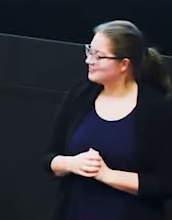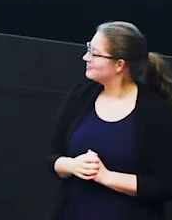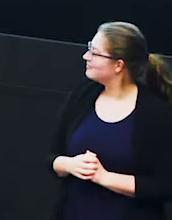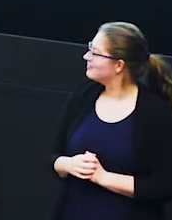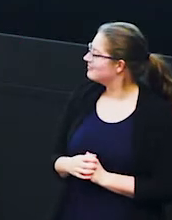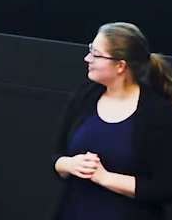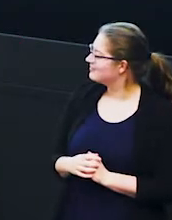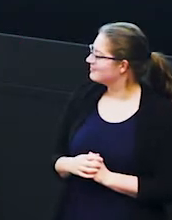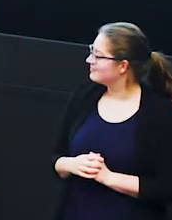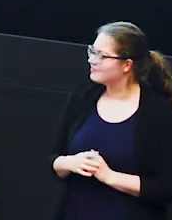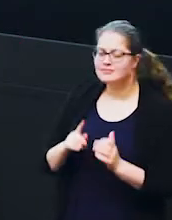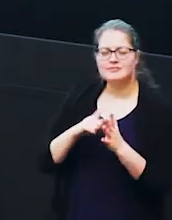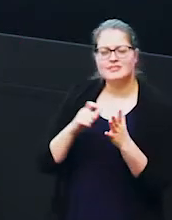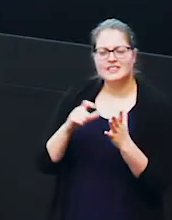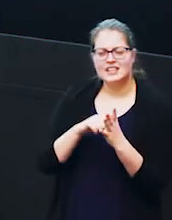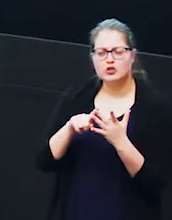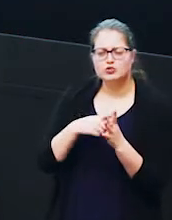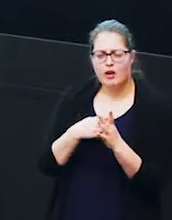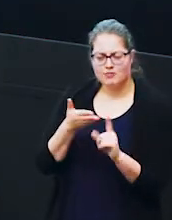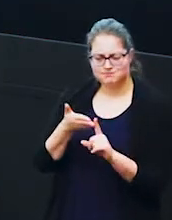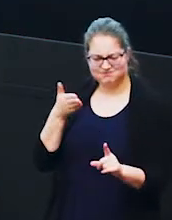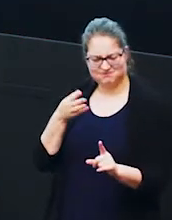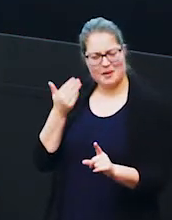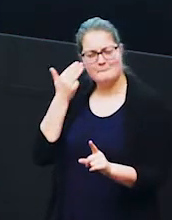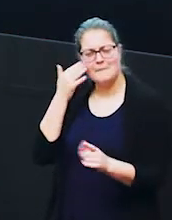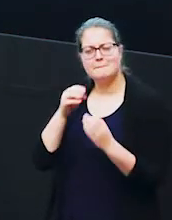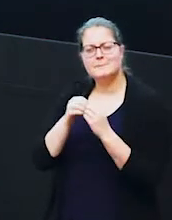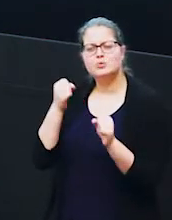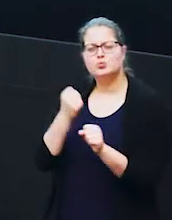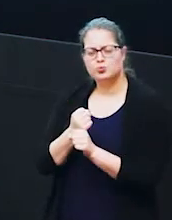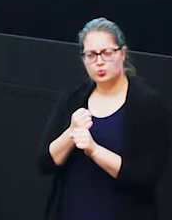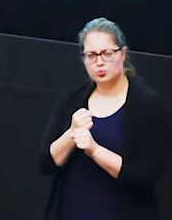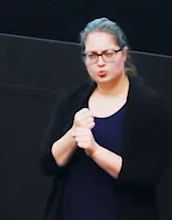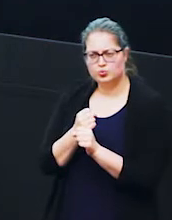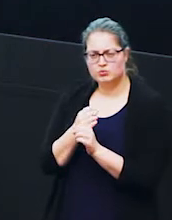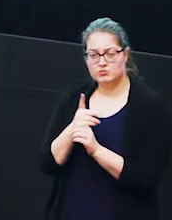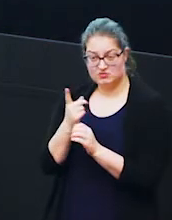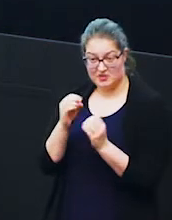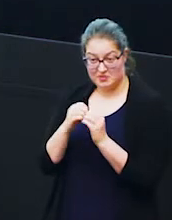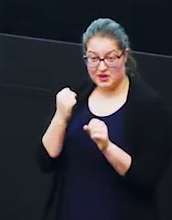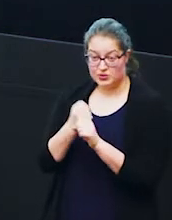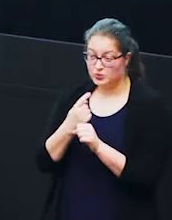and what acacia noticed about her mum beetlejuice was that beetlejuice was greeting lots of other